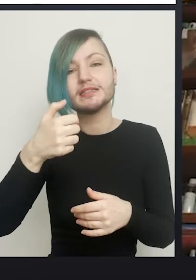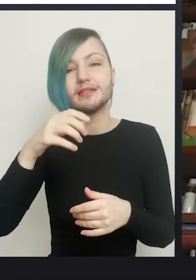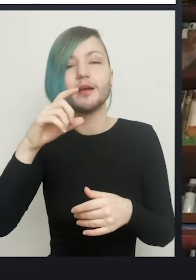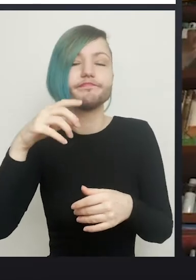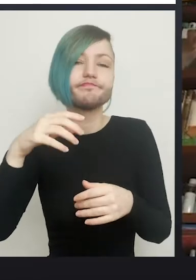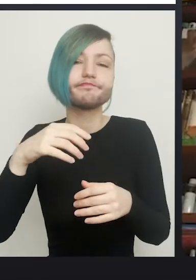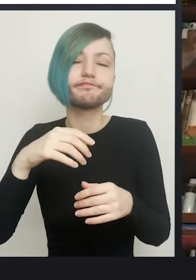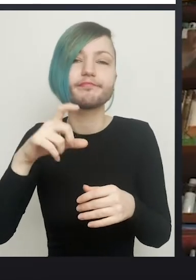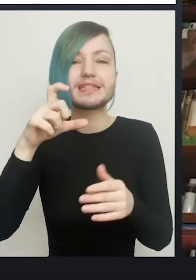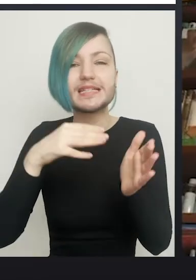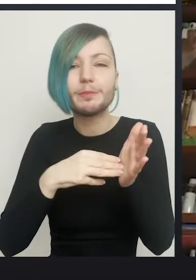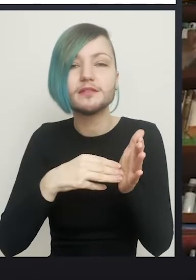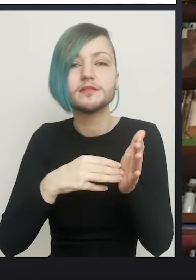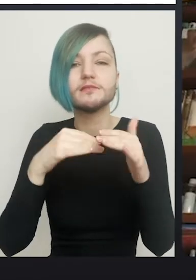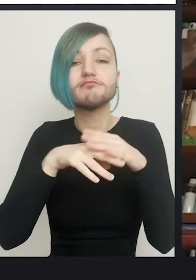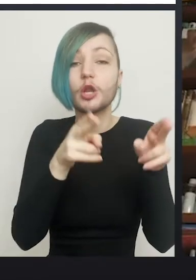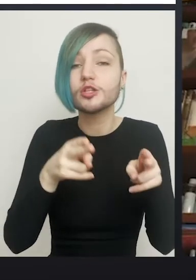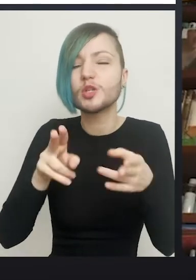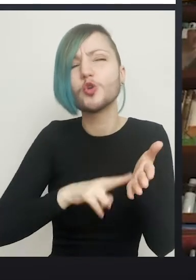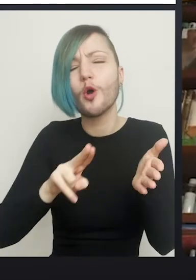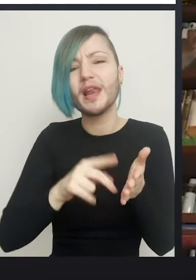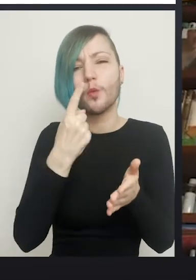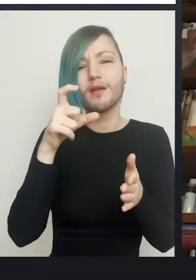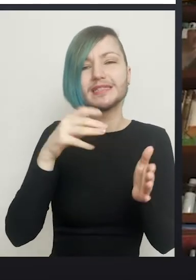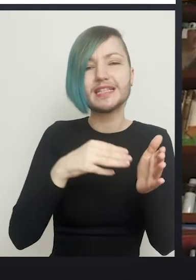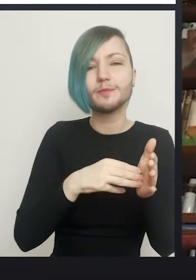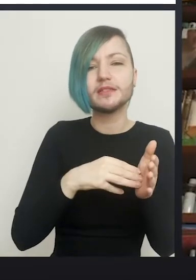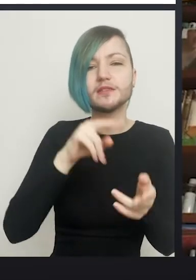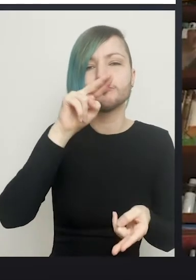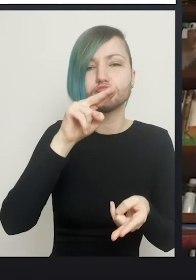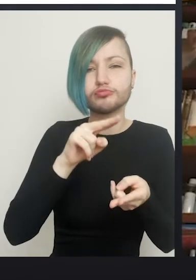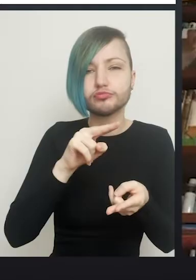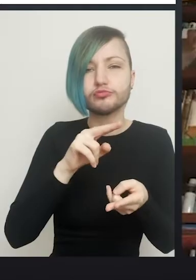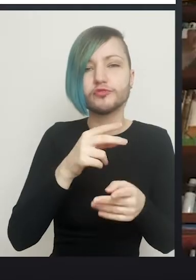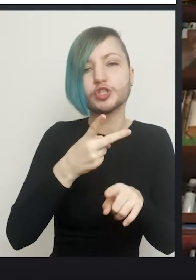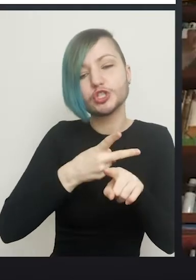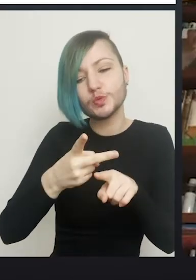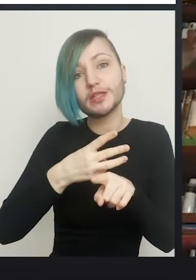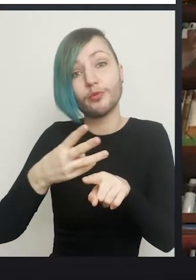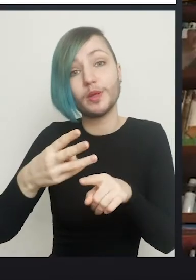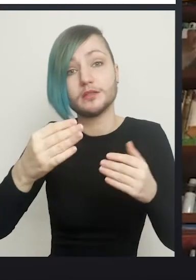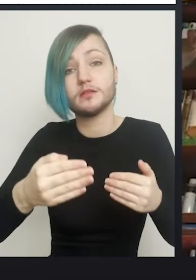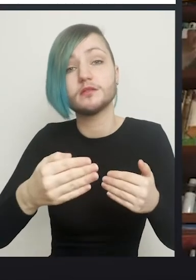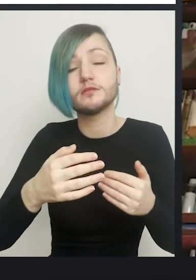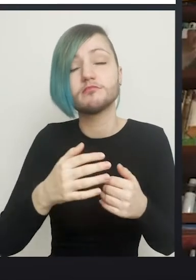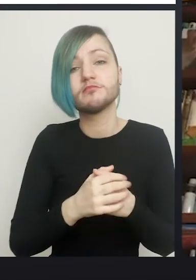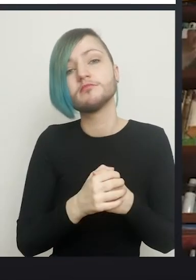and typically lose a centimetre over the first two or three weeks. Right. And I think that's almost universal.